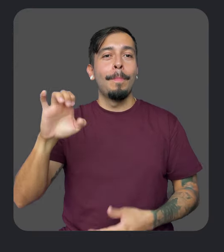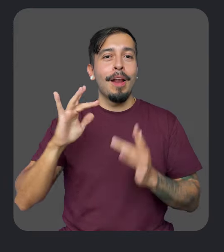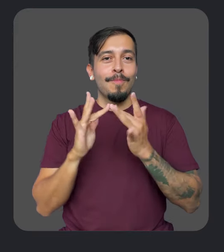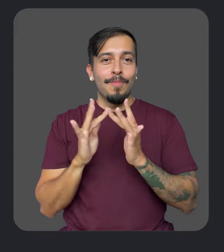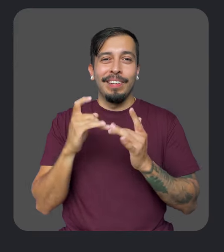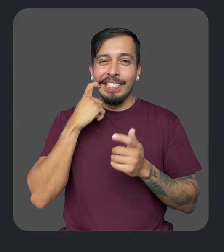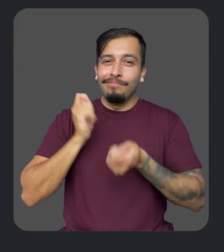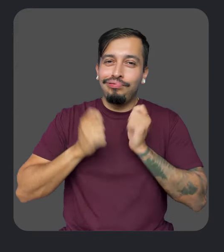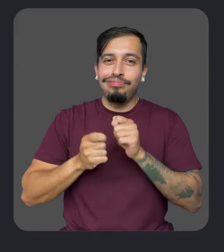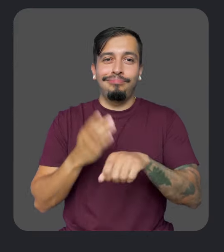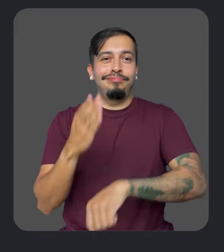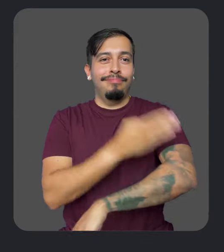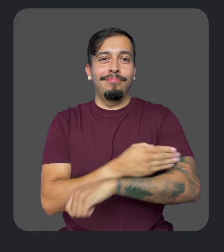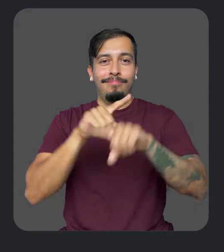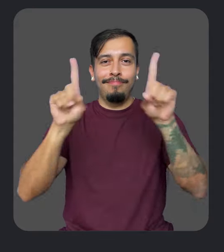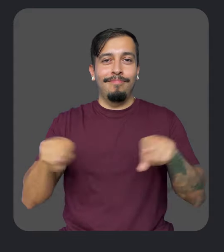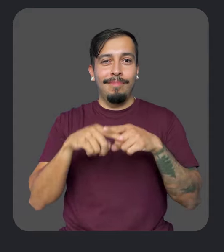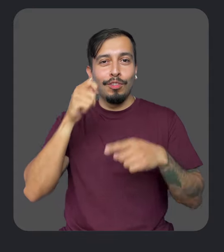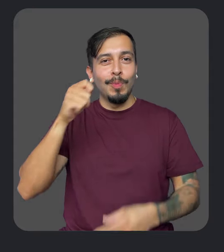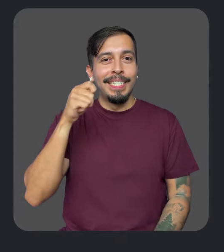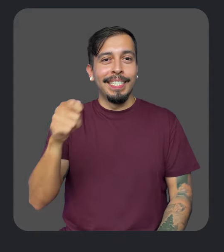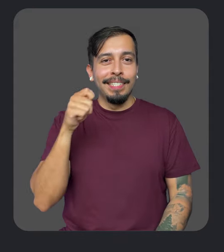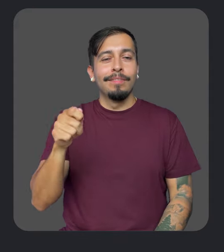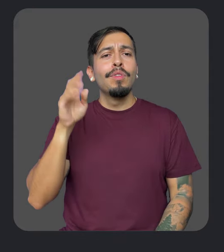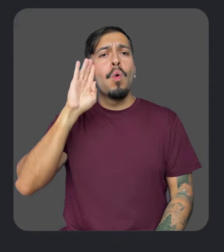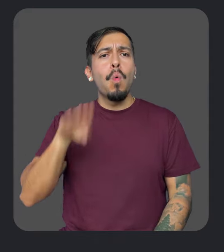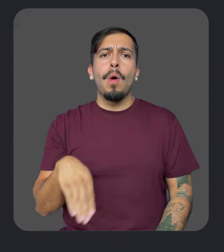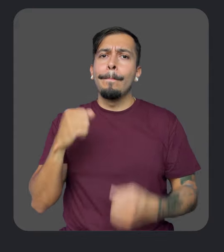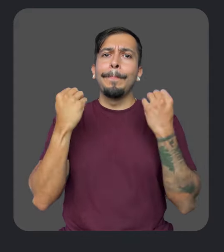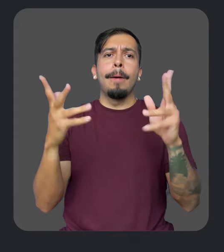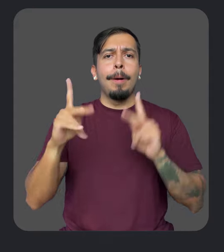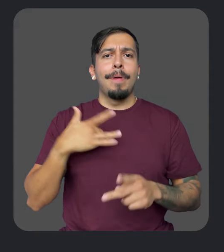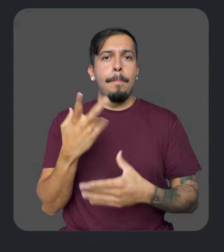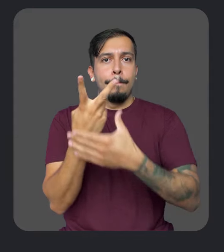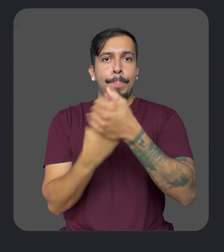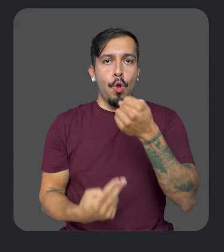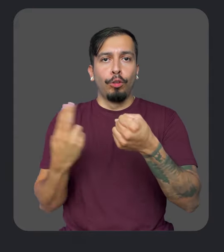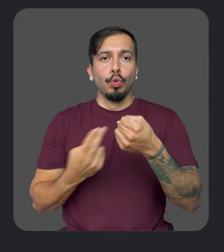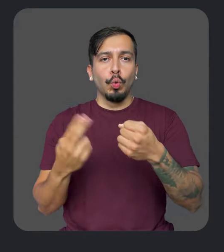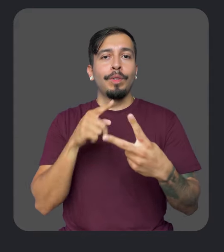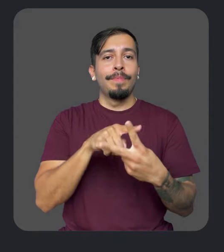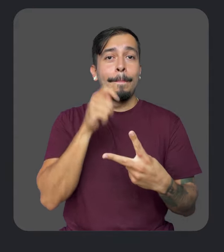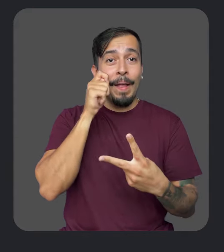We recently adjusted and enhanced the Chromebooks built-in screen magnifier. We know that many people use a combination of magnification